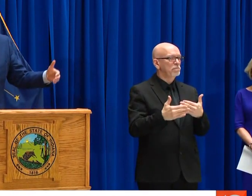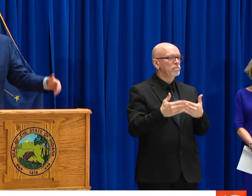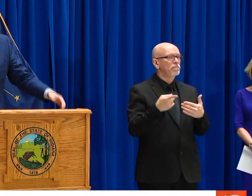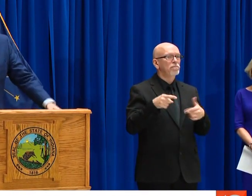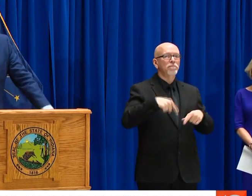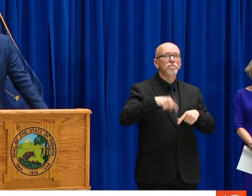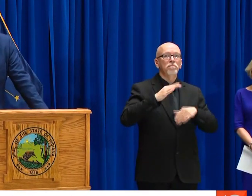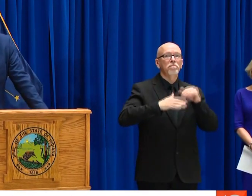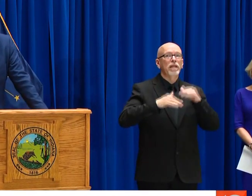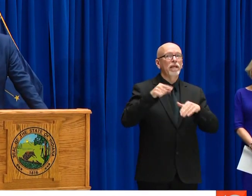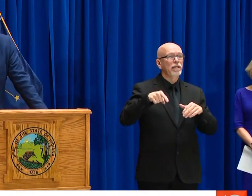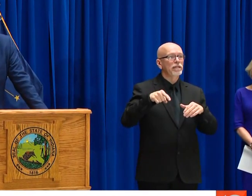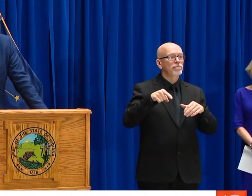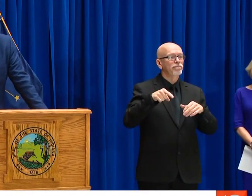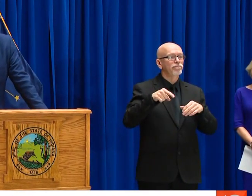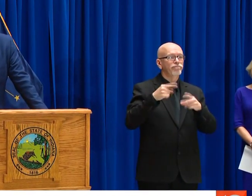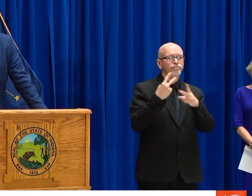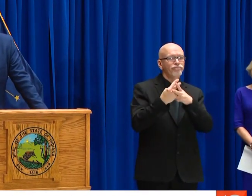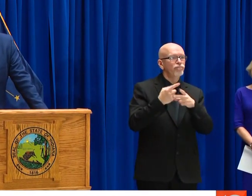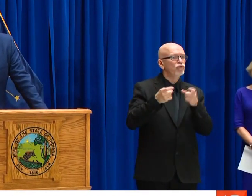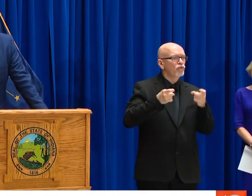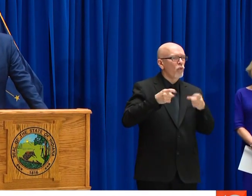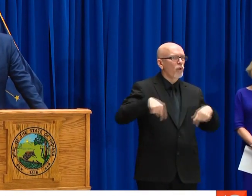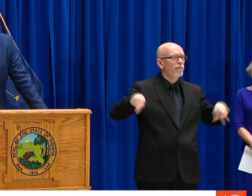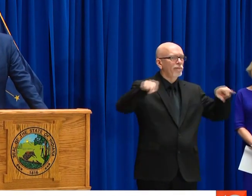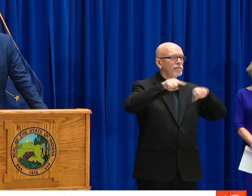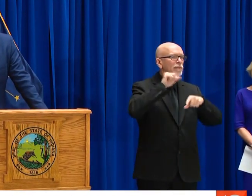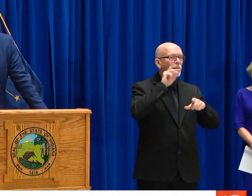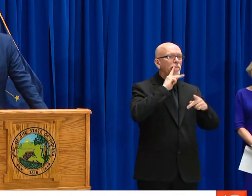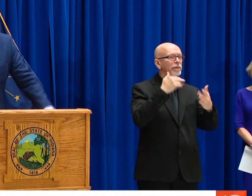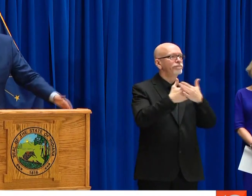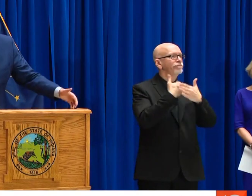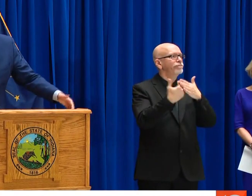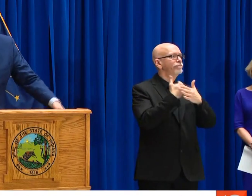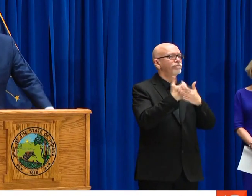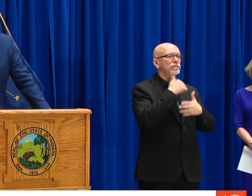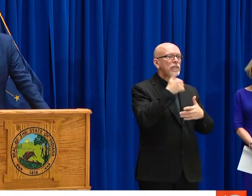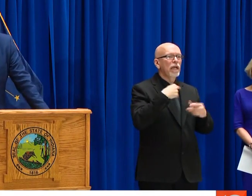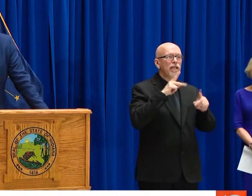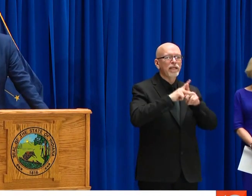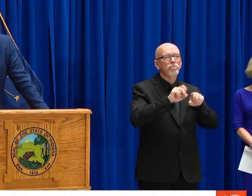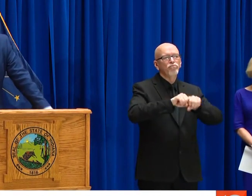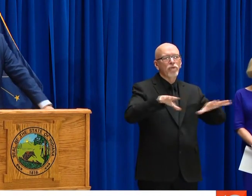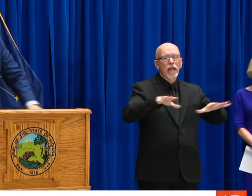BUT FOR THE TIME BEING WE'RE GOING TO ASK PEOPLE TO ASSEMBLE HERE.